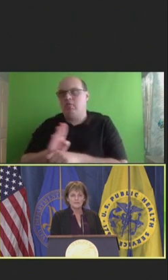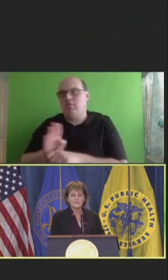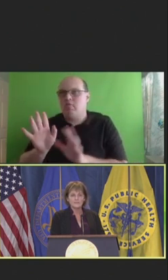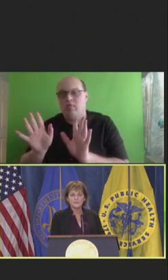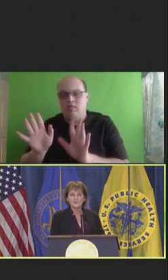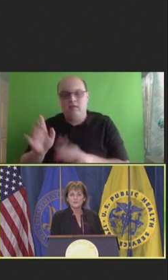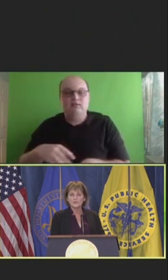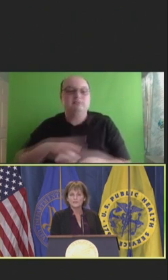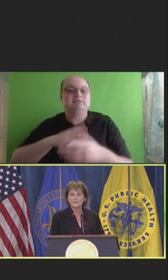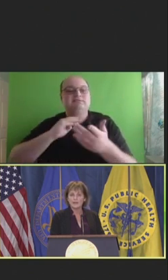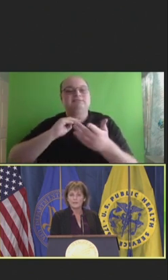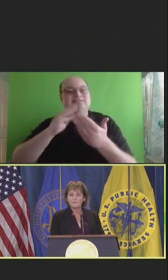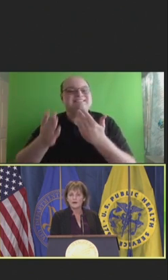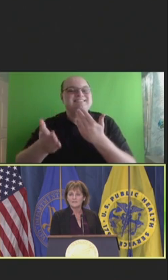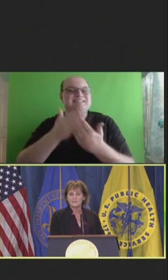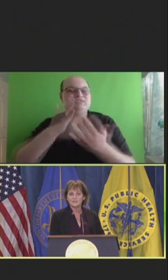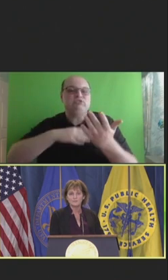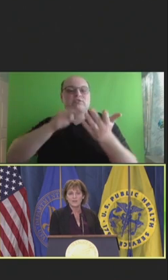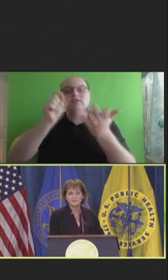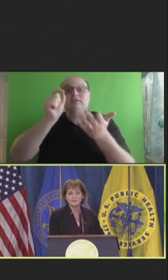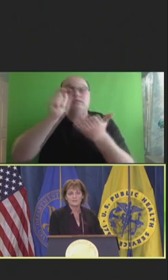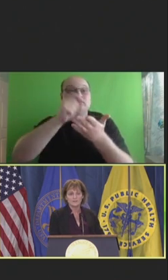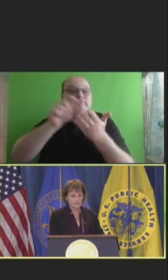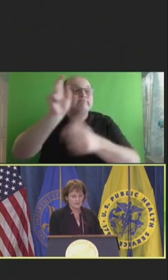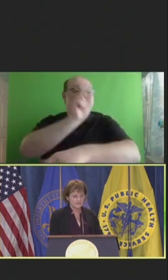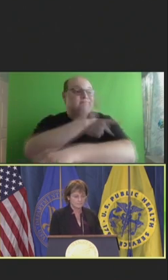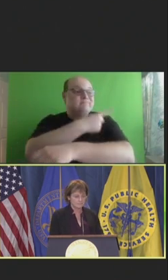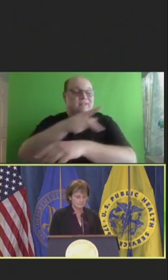It's easier to just check the box that says patients declined.